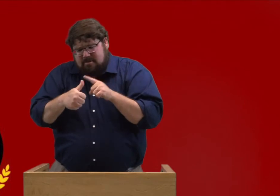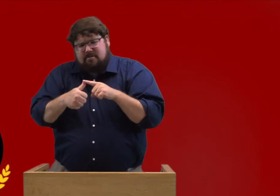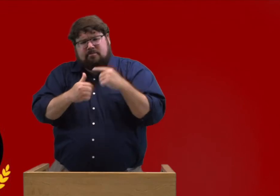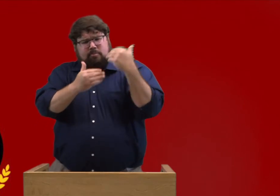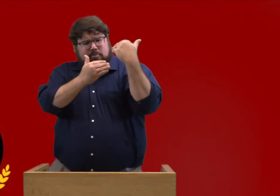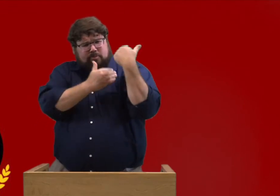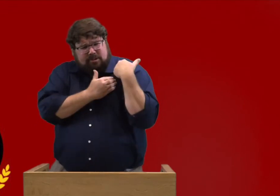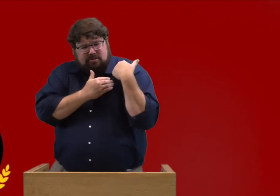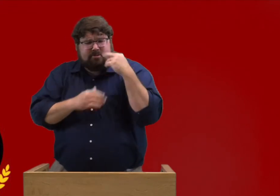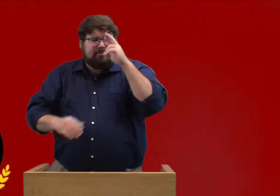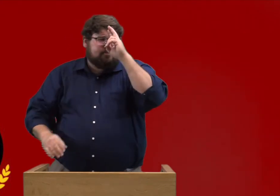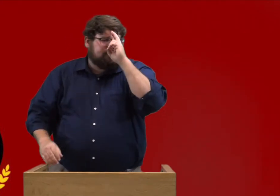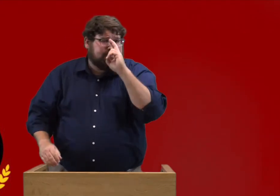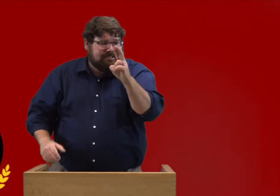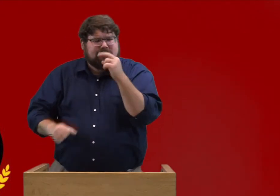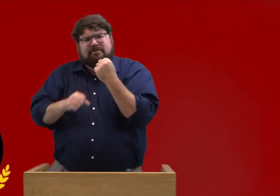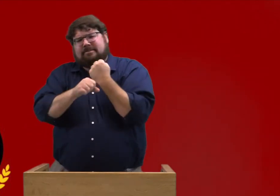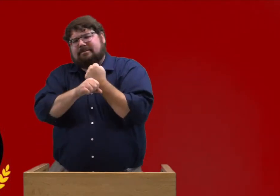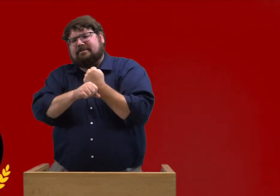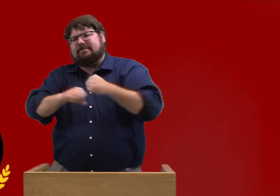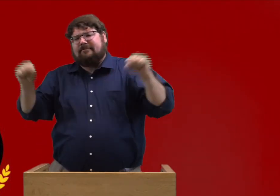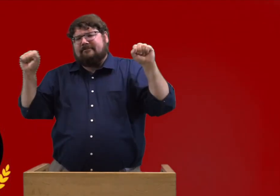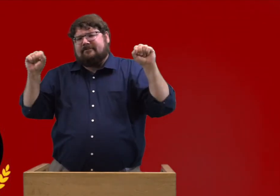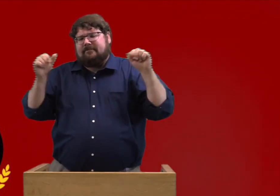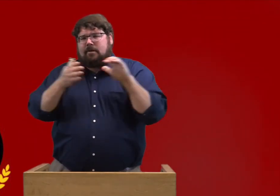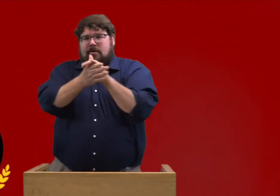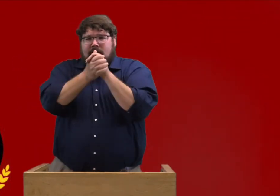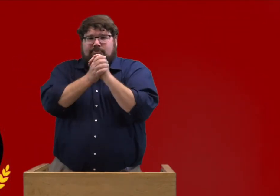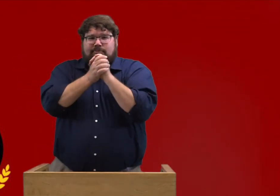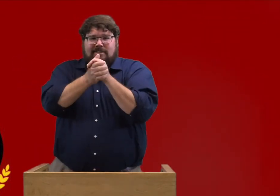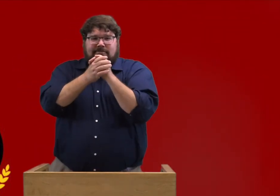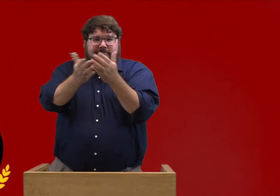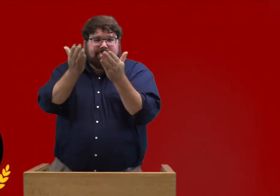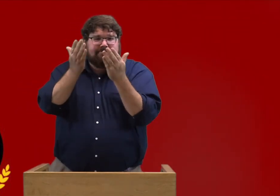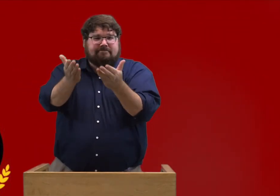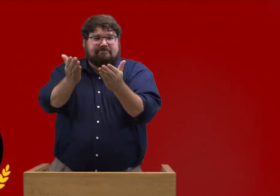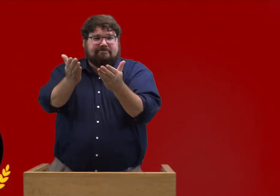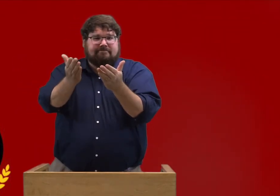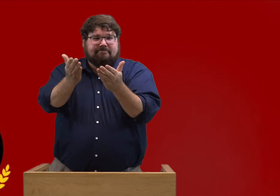They all showed the Firebird Promise: responsible, respect, safety, and caring.